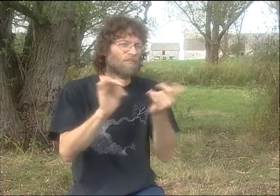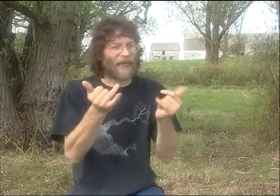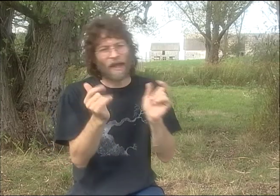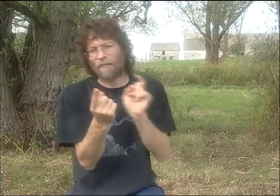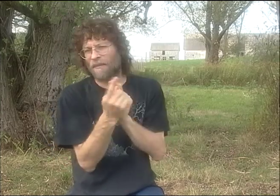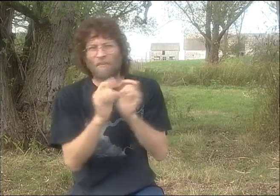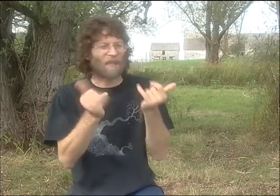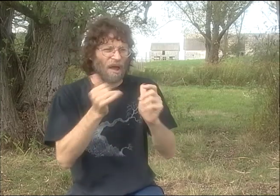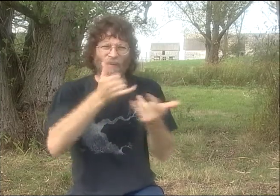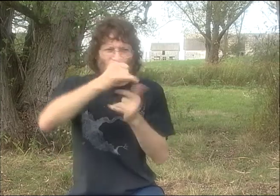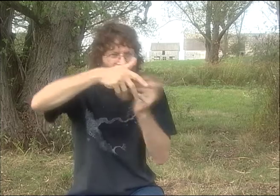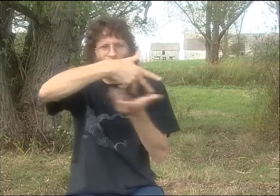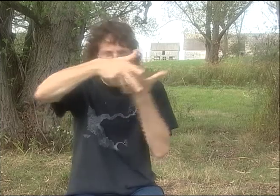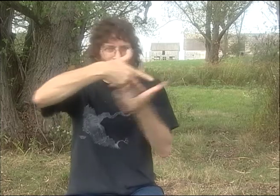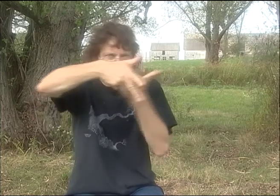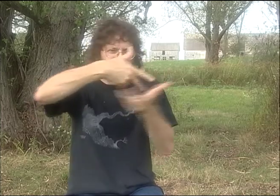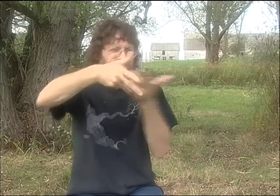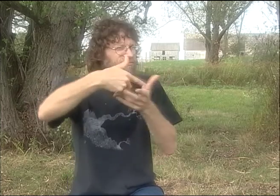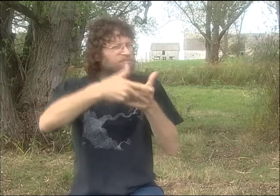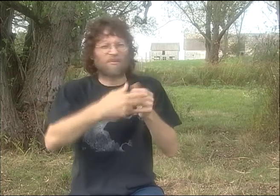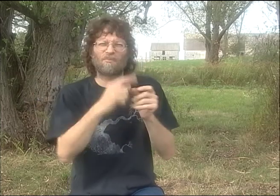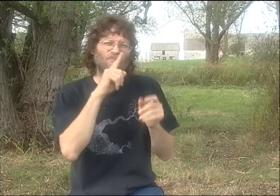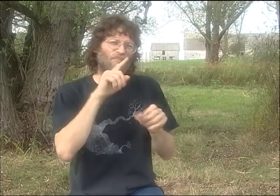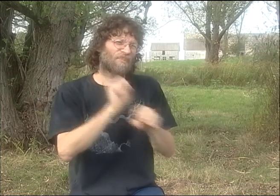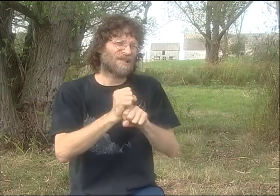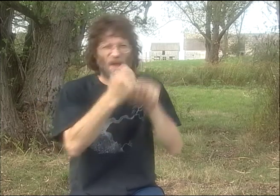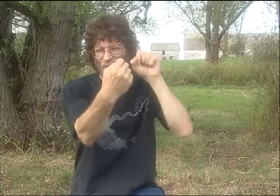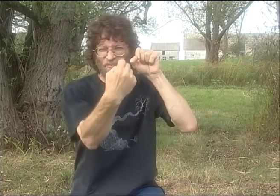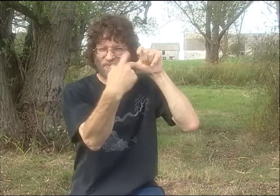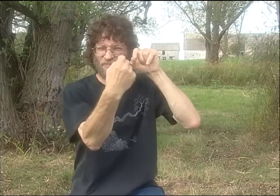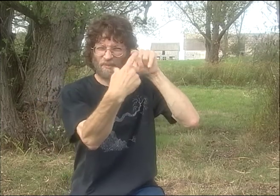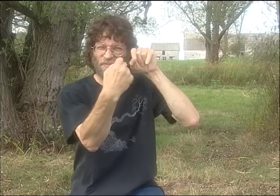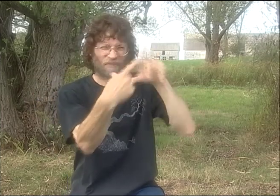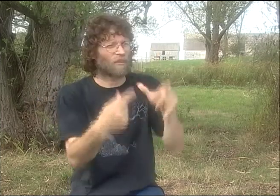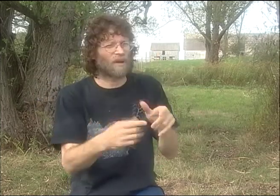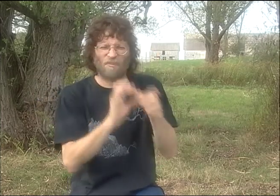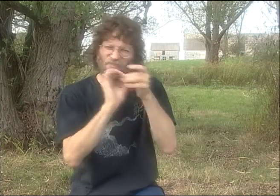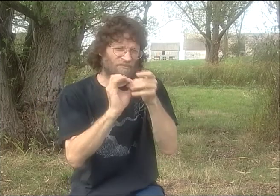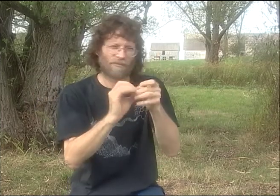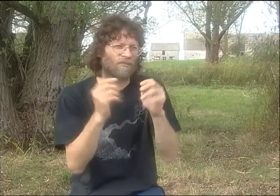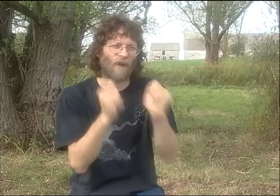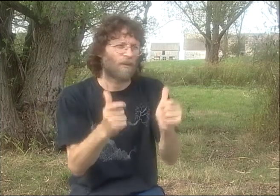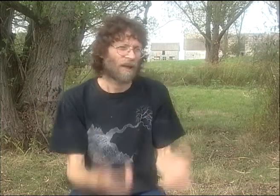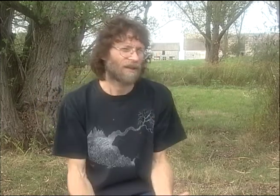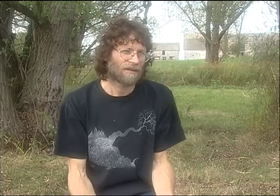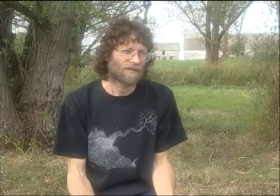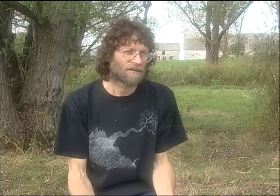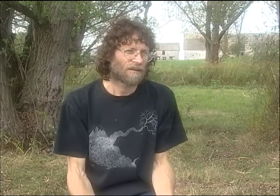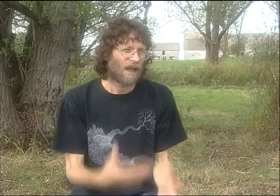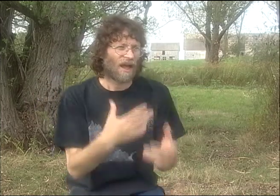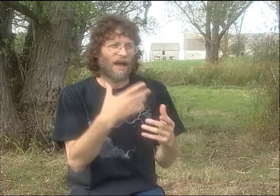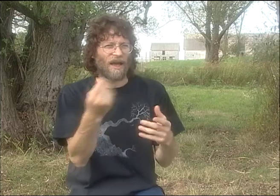YOU KNOW, WE WOULD MEET FROM TIME TO TIME, AND WE WOULD PLAY AROUND WITH DIFFERENT IDEAS, AND THE SYNERGY WAS INCREDIBLE. WE REALLY GOT EACH OTHER.